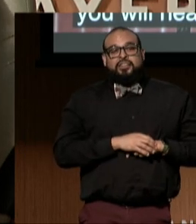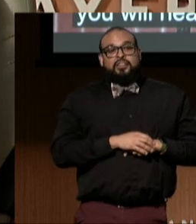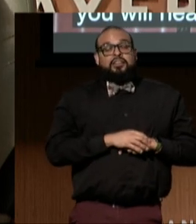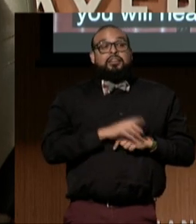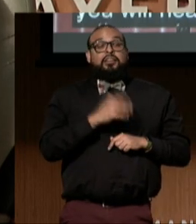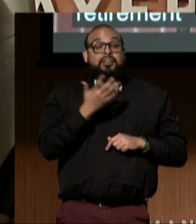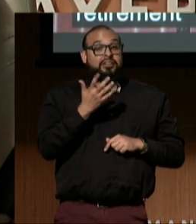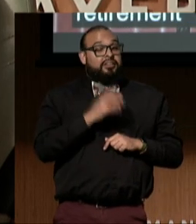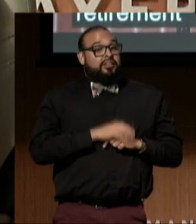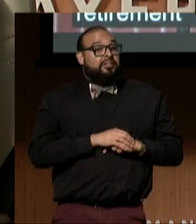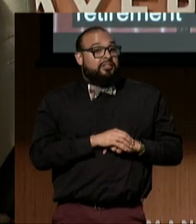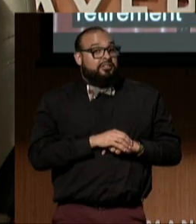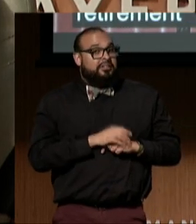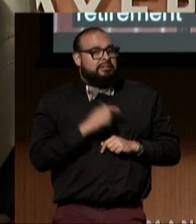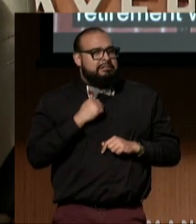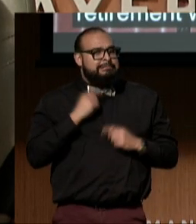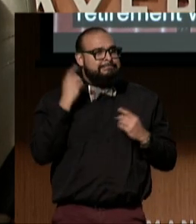and as I thought about this,